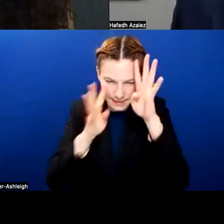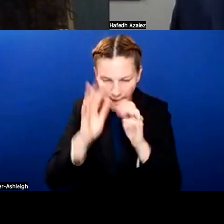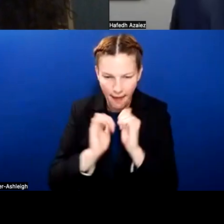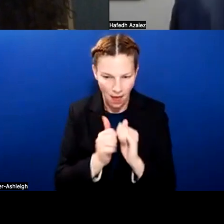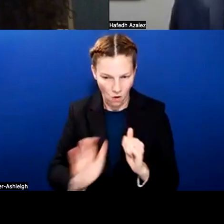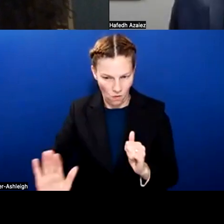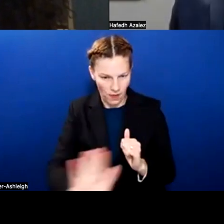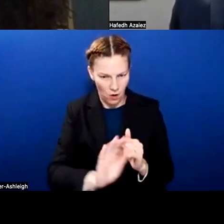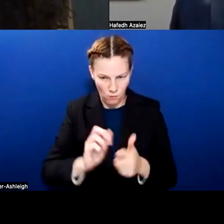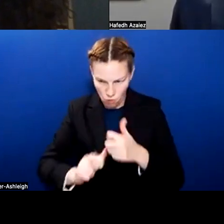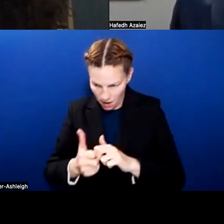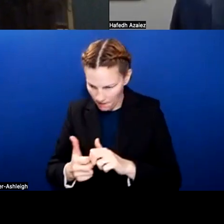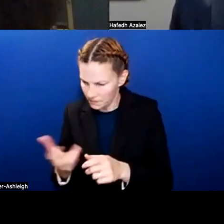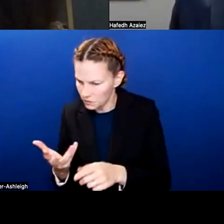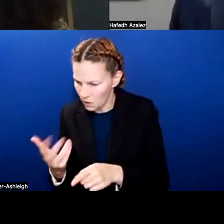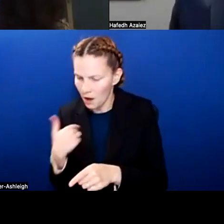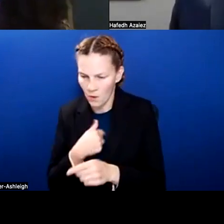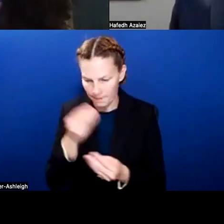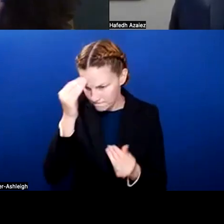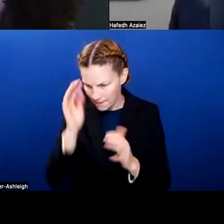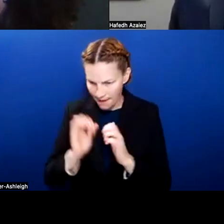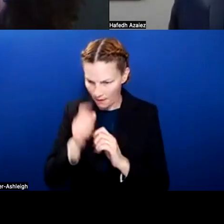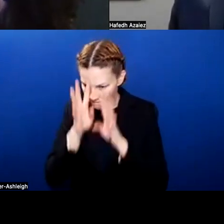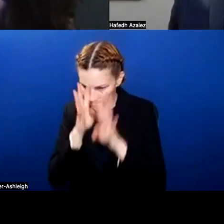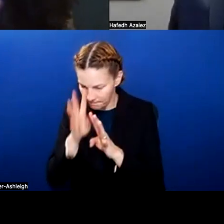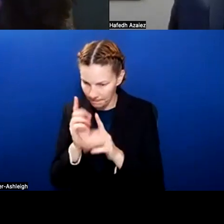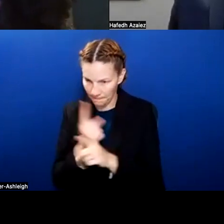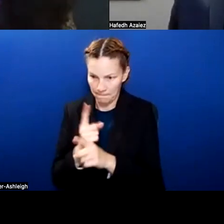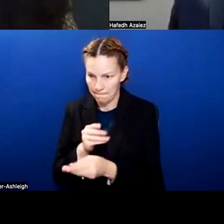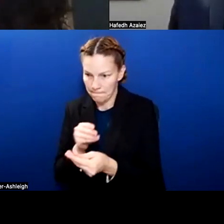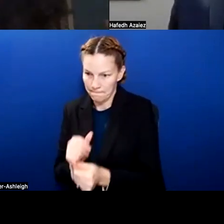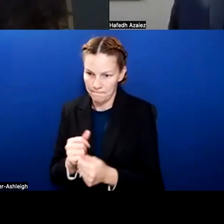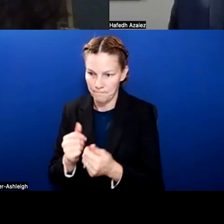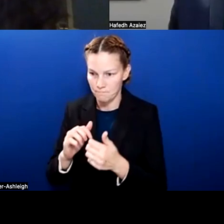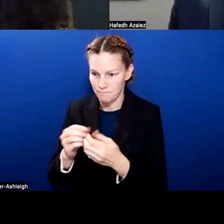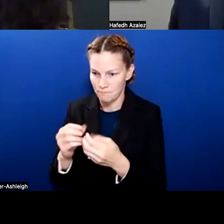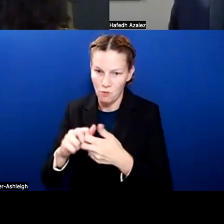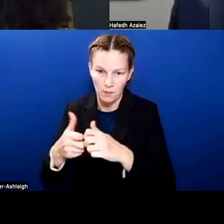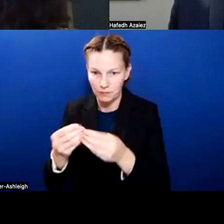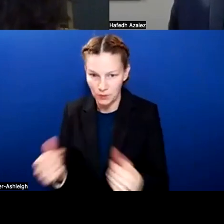And sometimes that's using FTEs in a different way. You're using positions in a different way